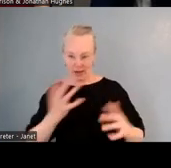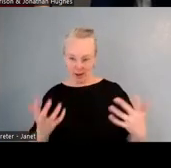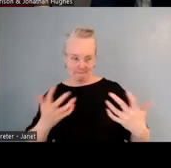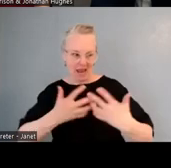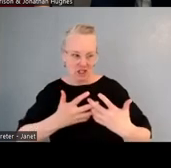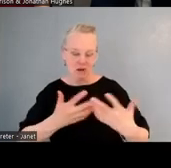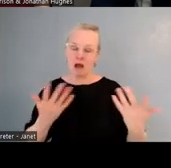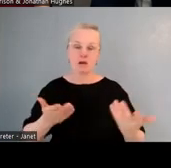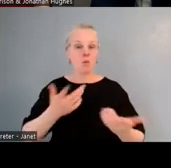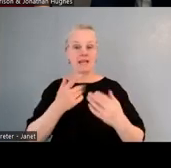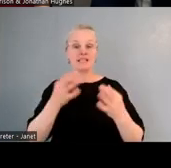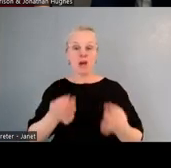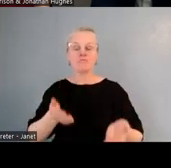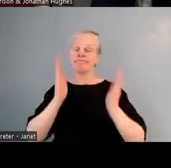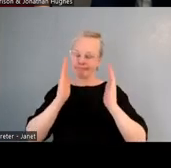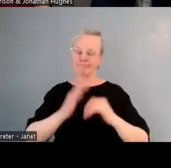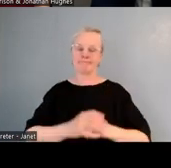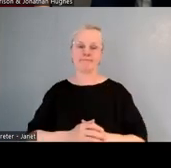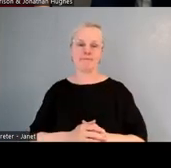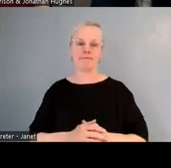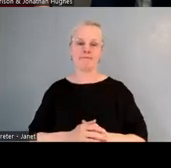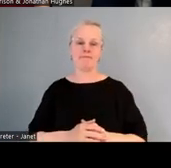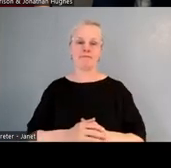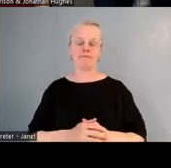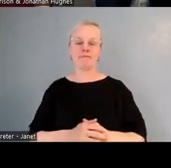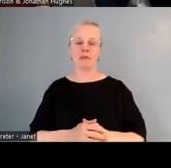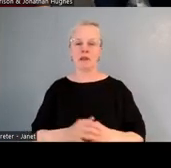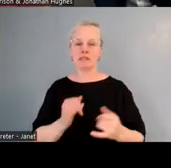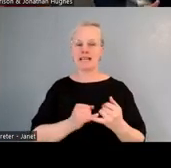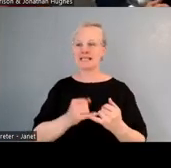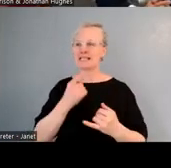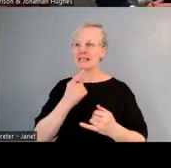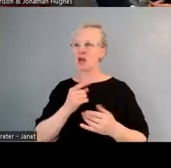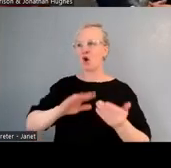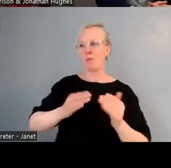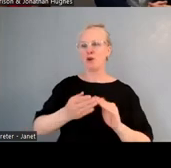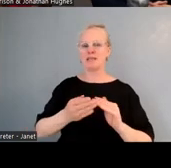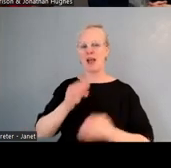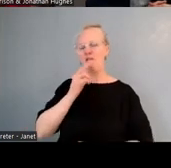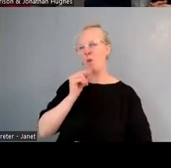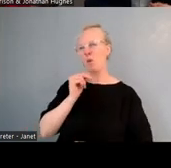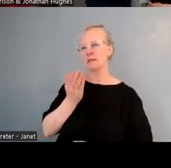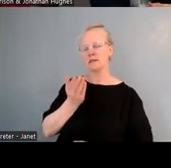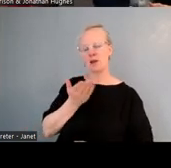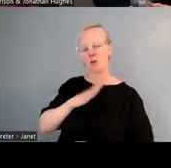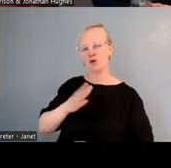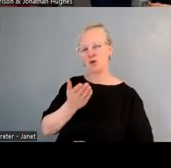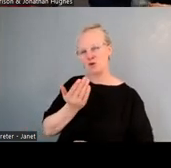Yeah. In terms of community voice, Jono, do you want to say, were you ready to be open to this conversation?